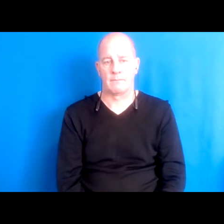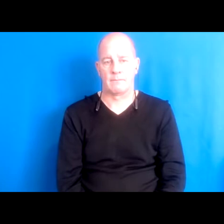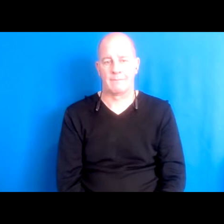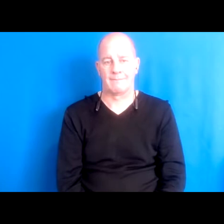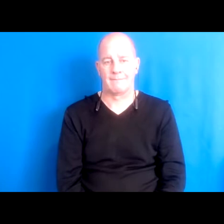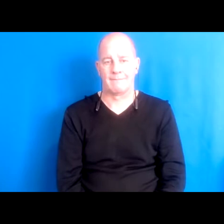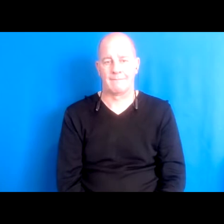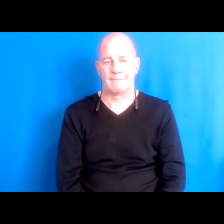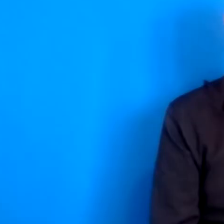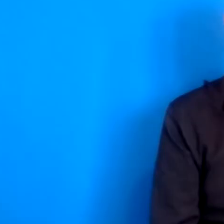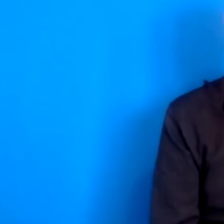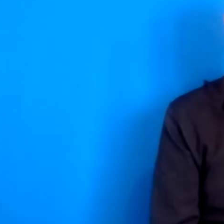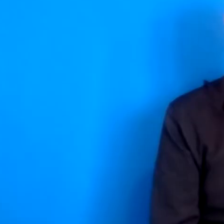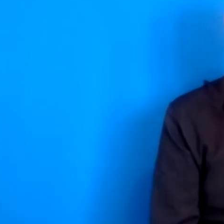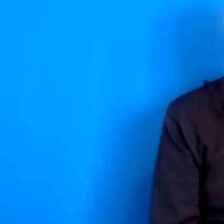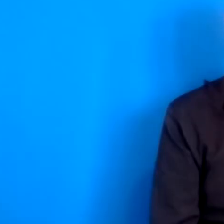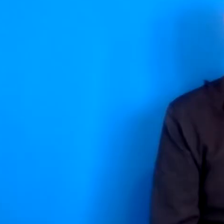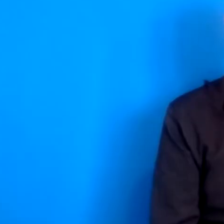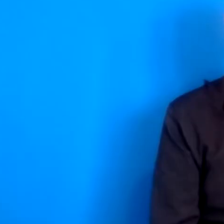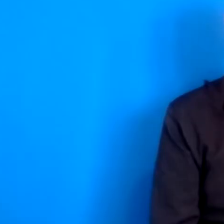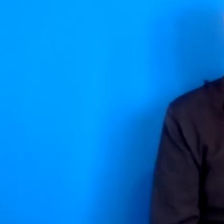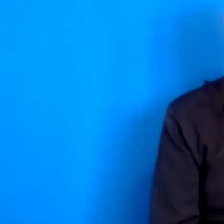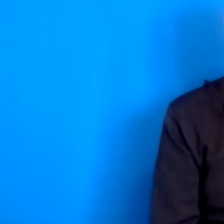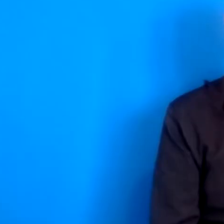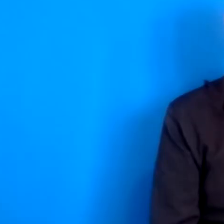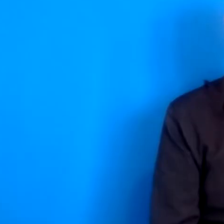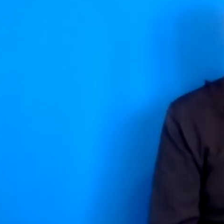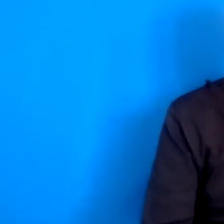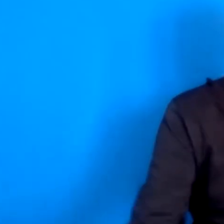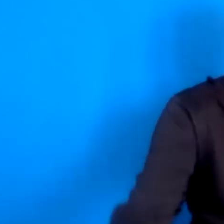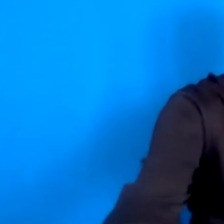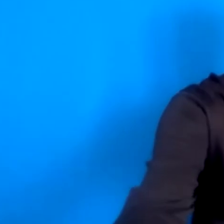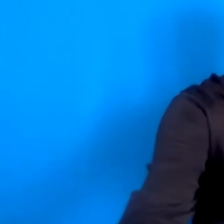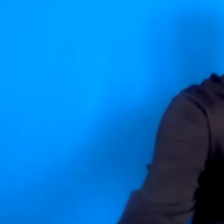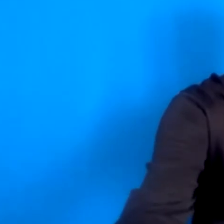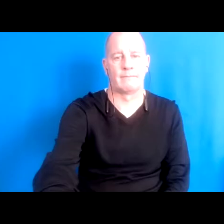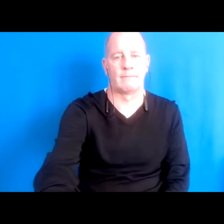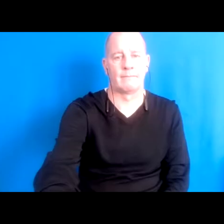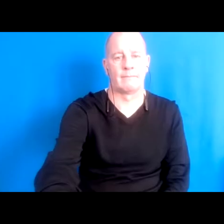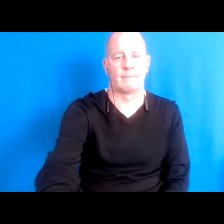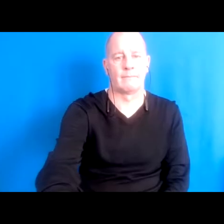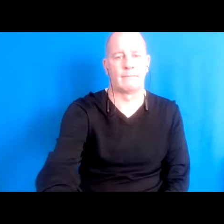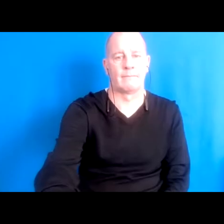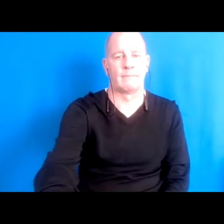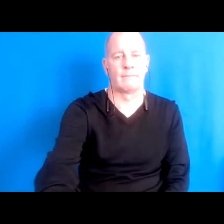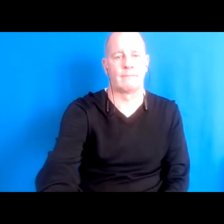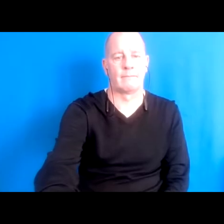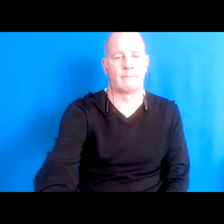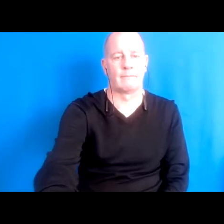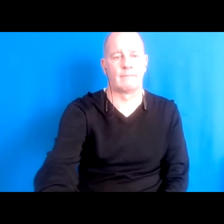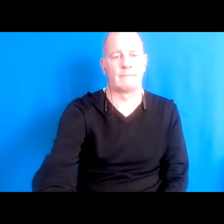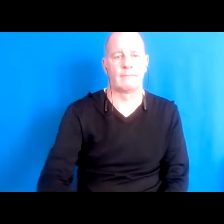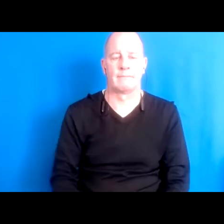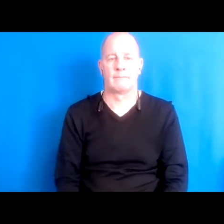16:18:05 Thank you.